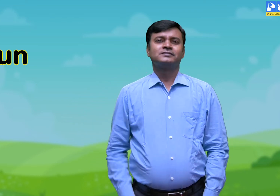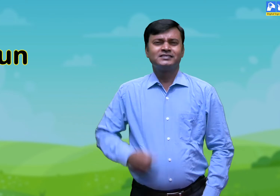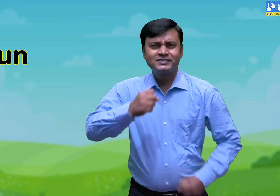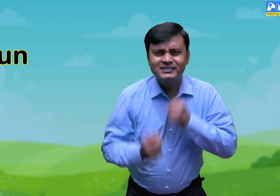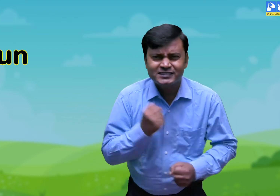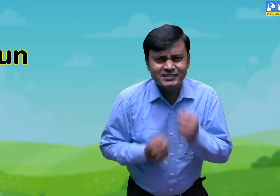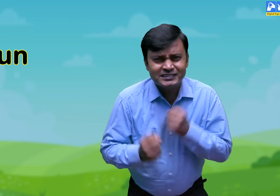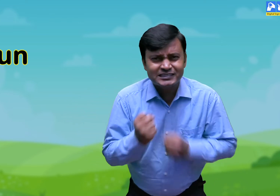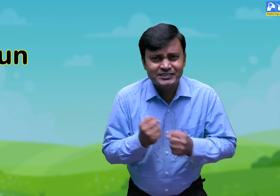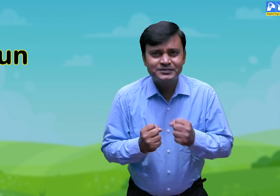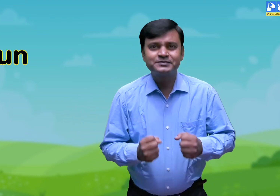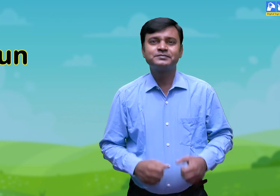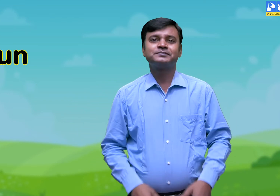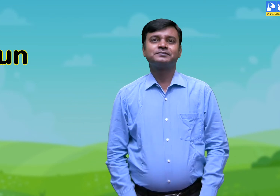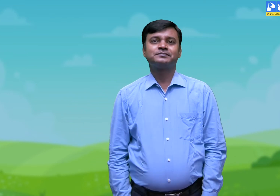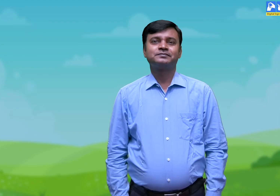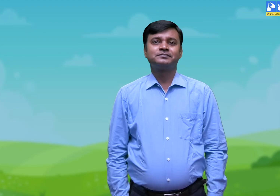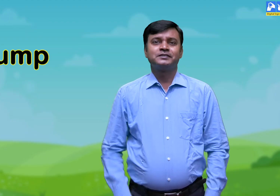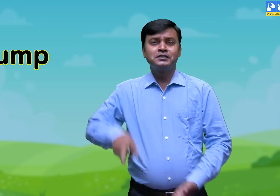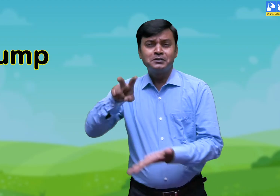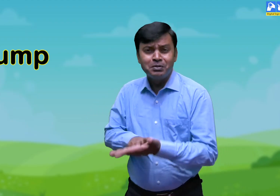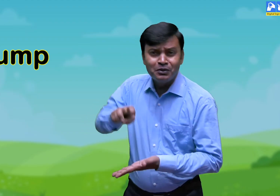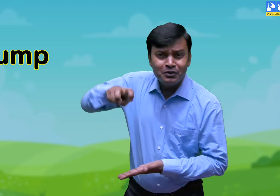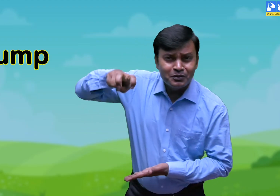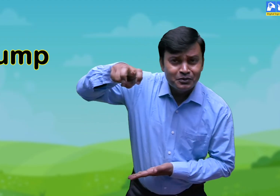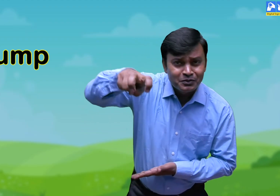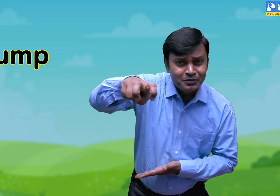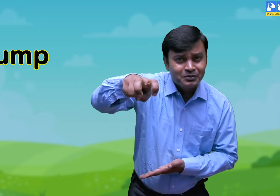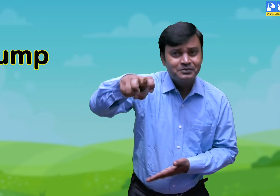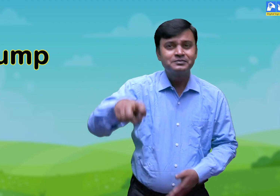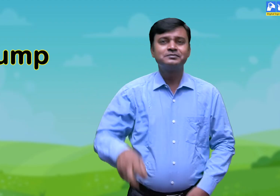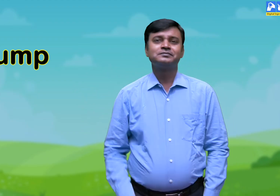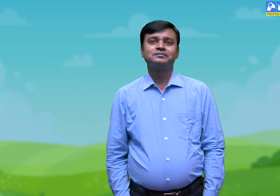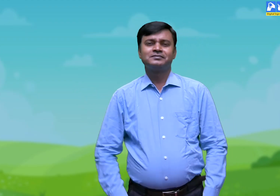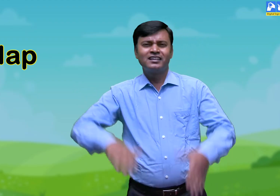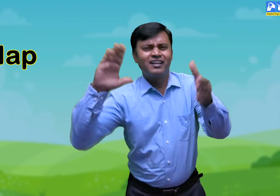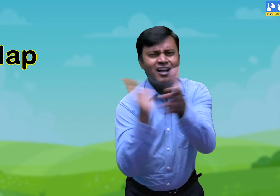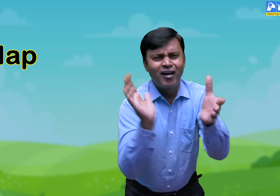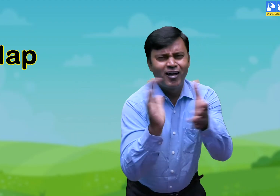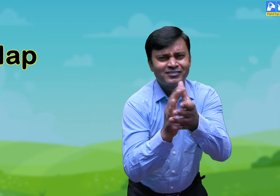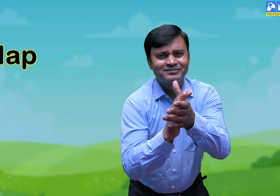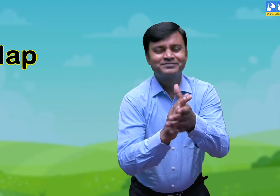Run Jump Clap